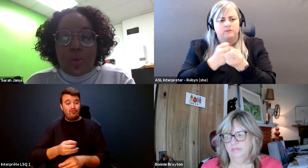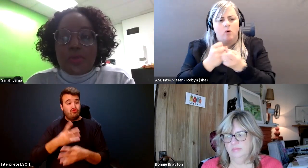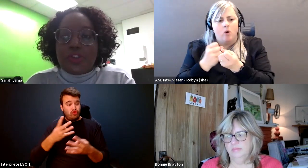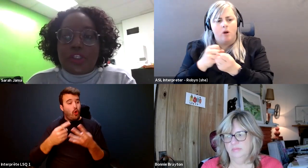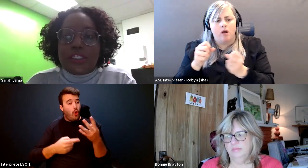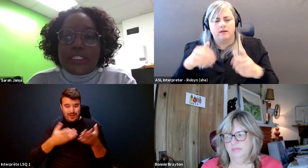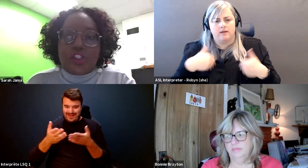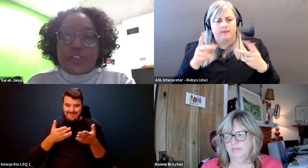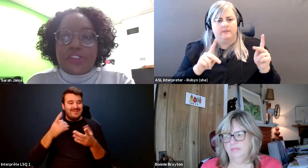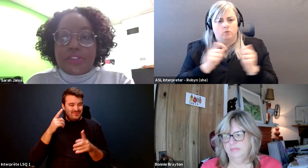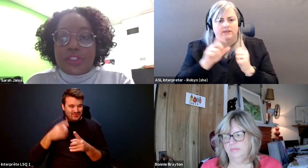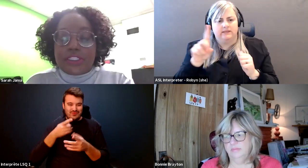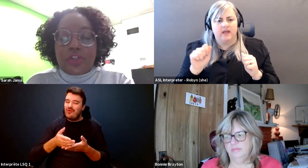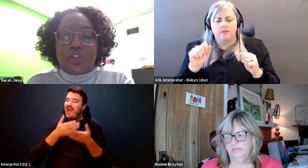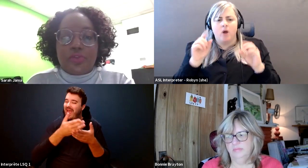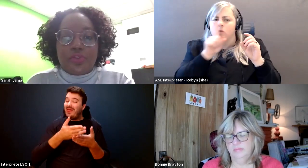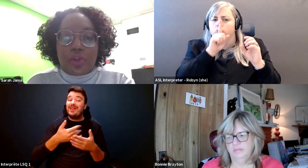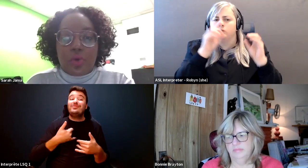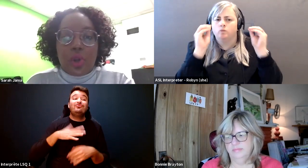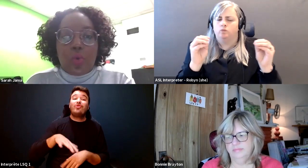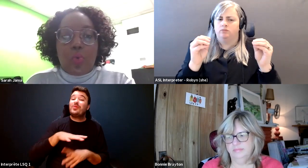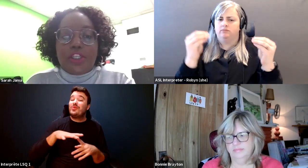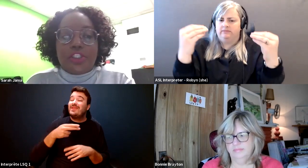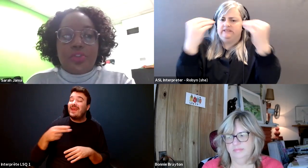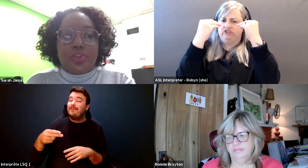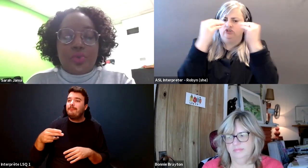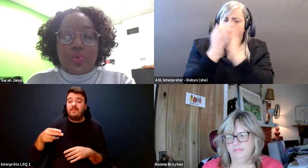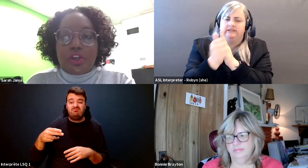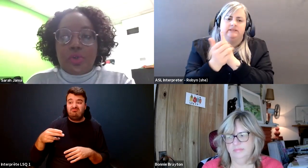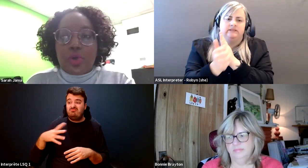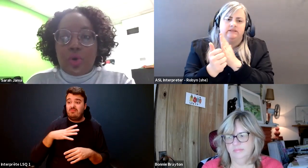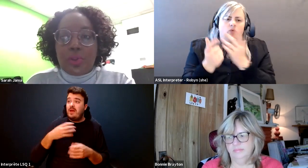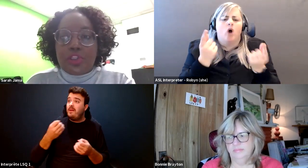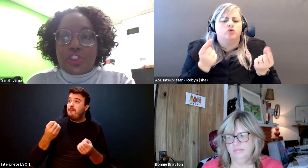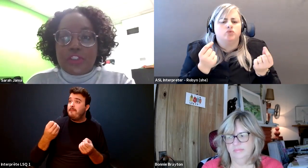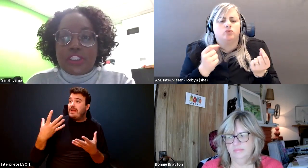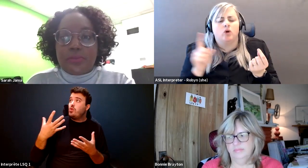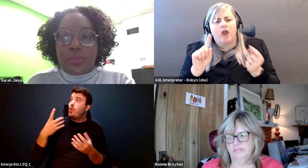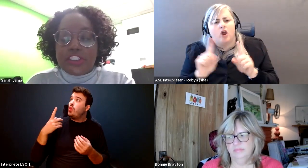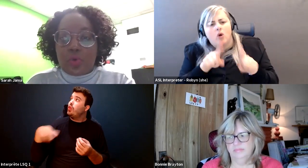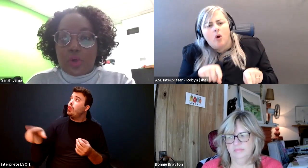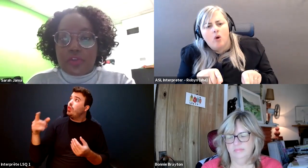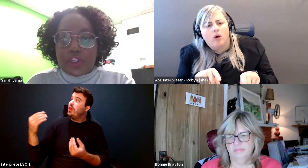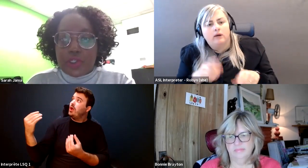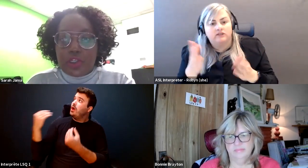Sarah Jama: No one was really teaching us the skills of you know what do you do, where do you go when the services in place don't work for you.